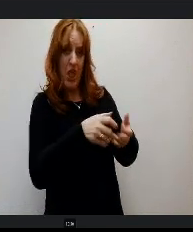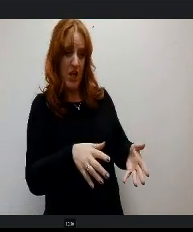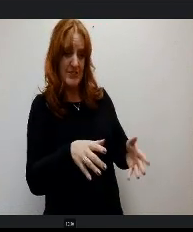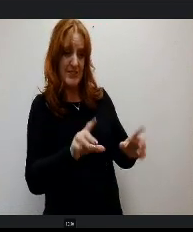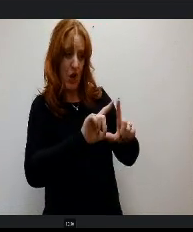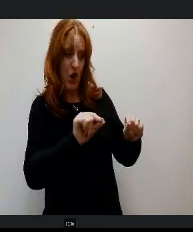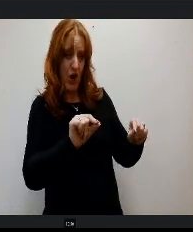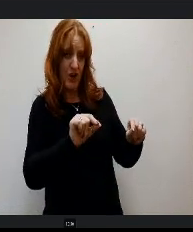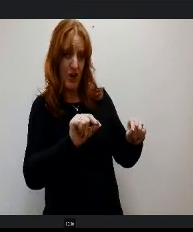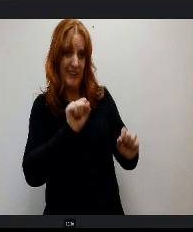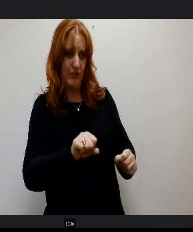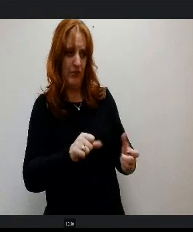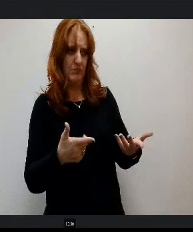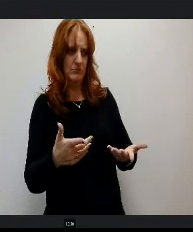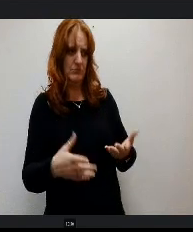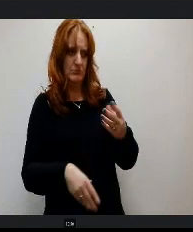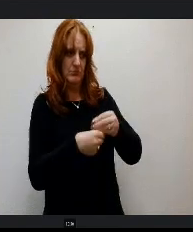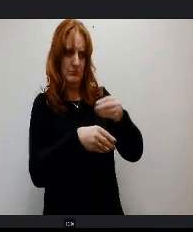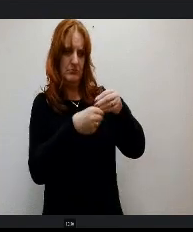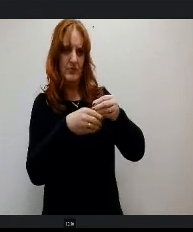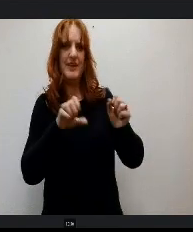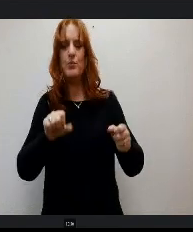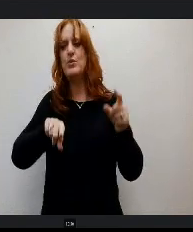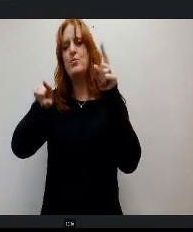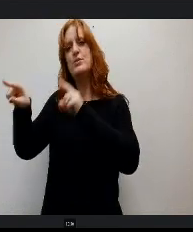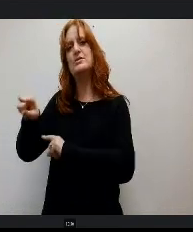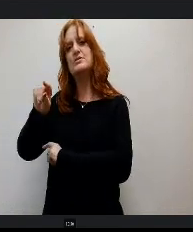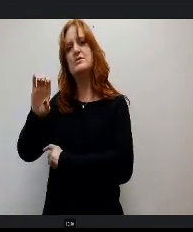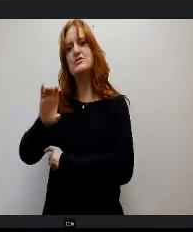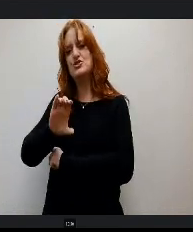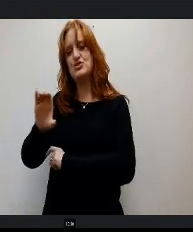We went up to Cherry Creek, who has who uses the same